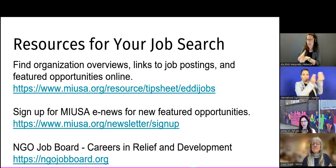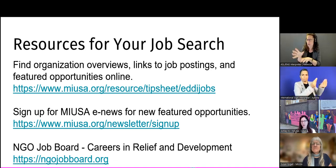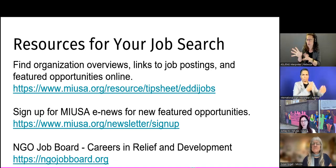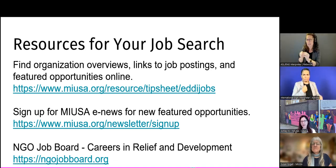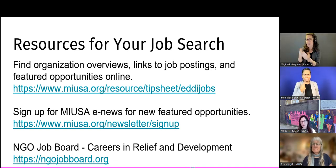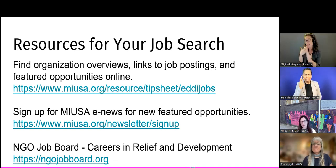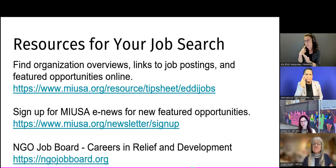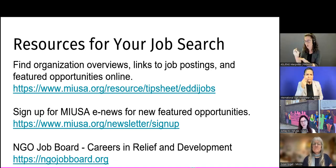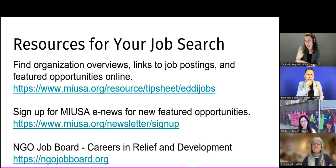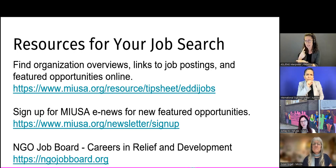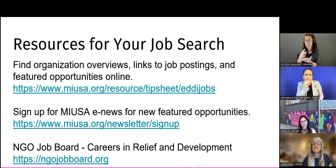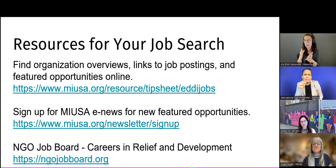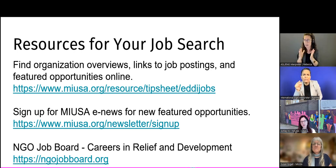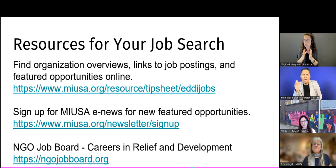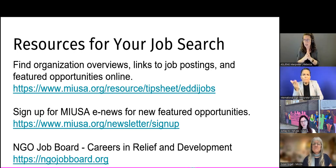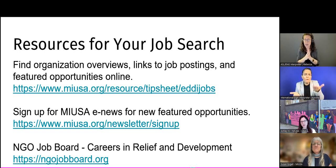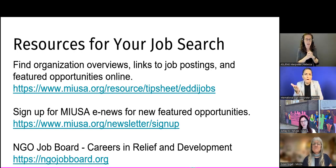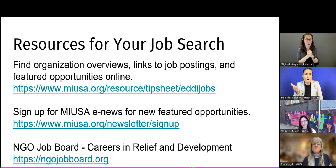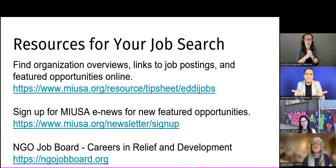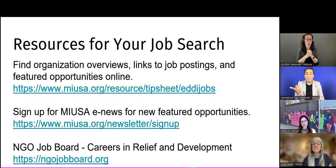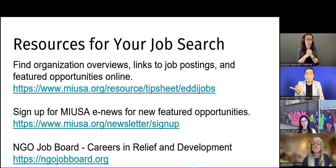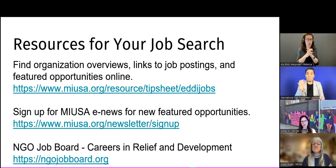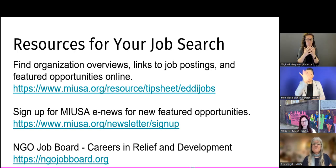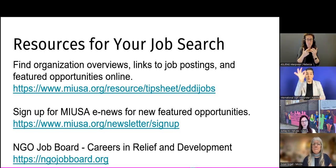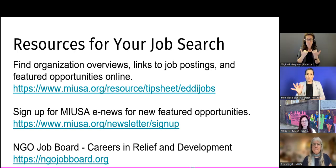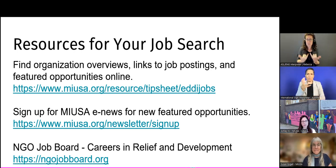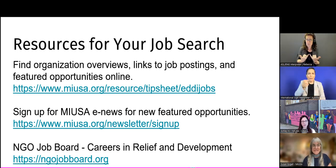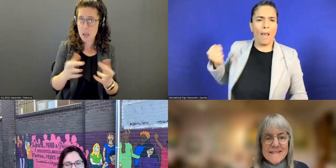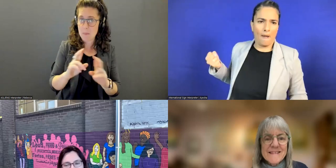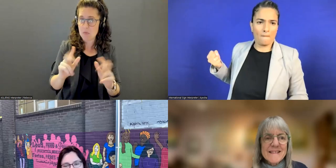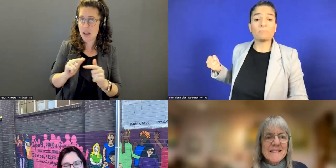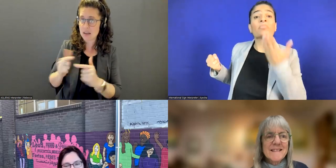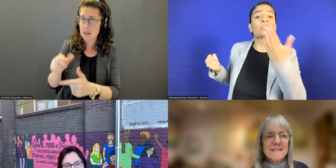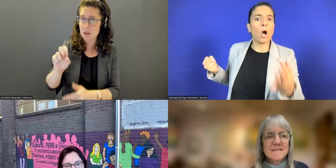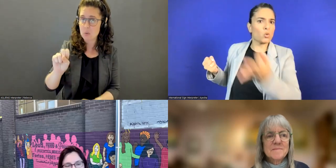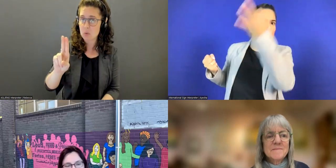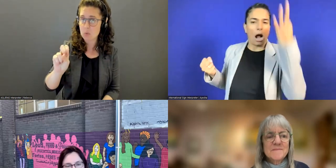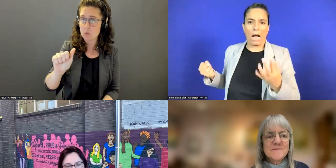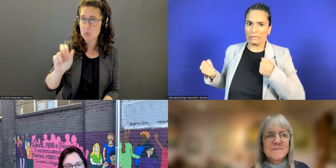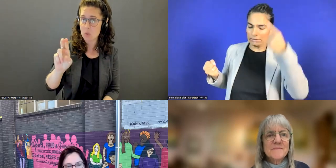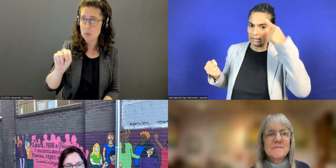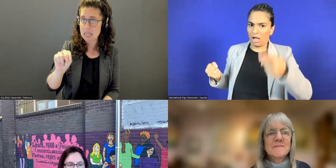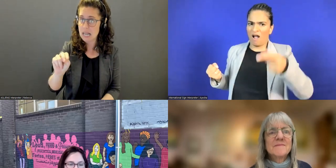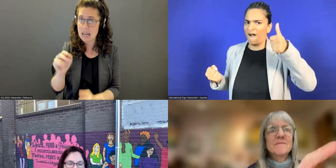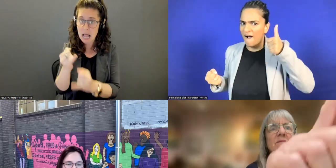I think this might be a good time to turn it over to Susan just to share any final thoughts